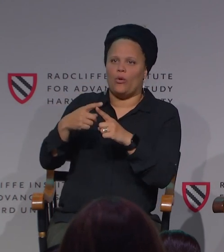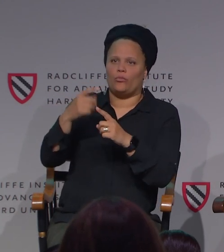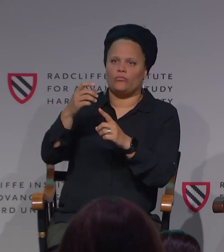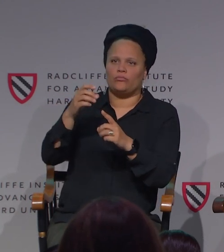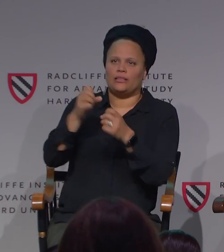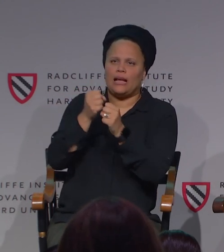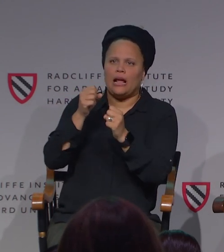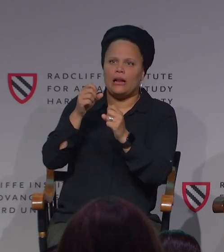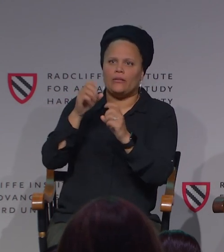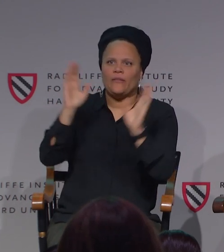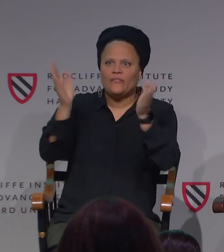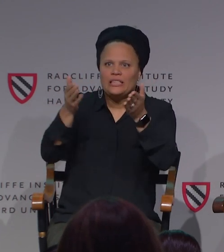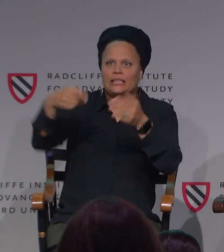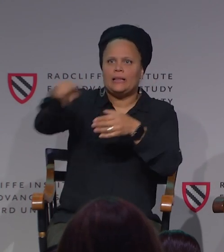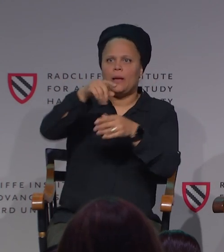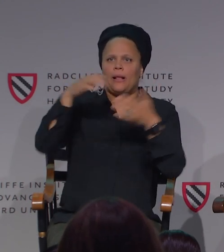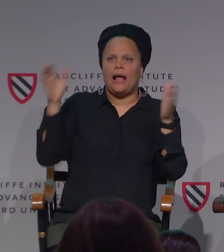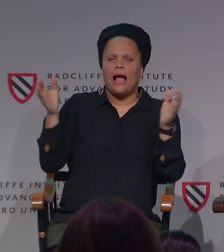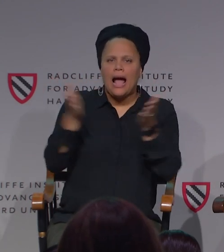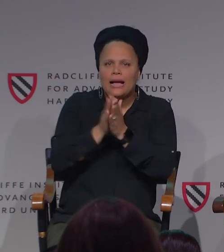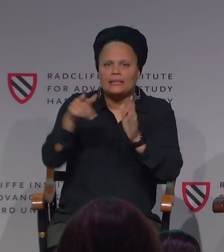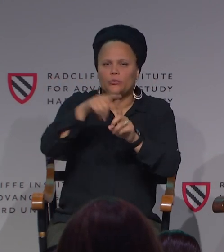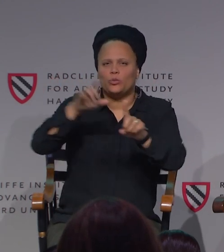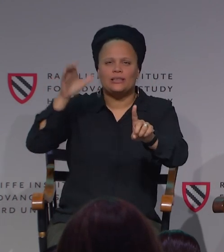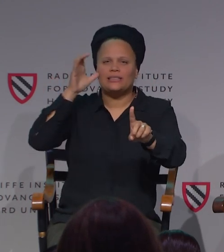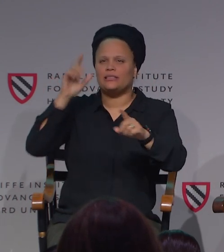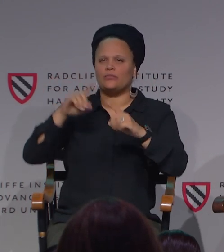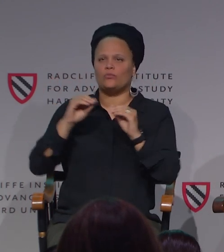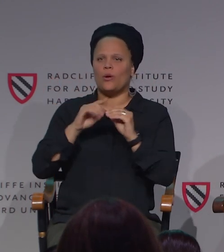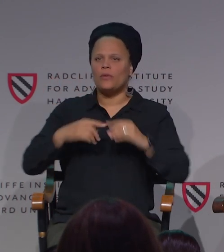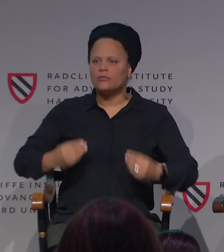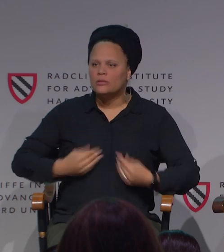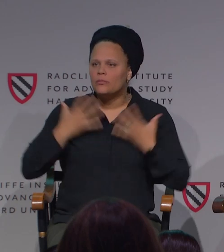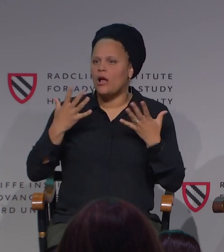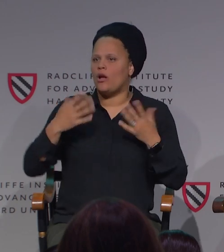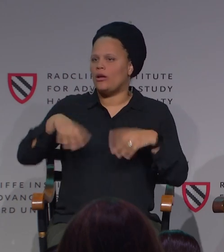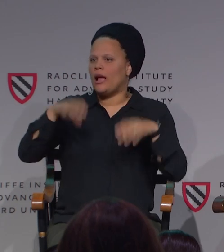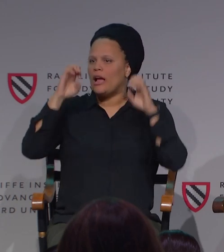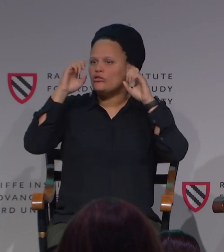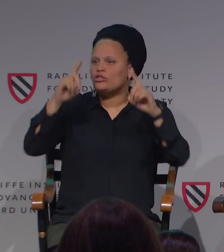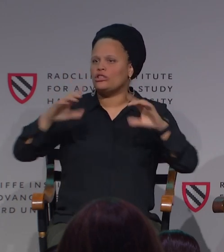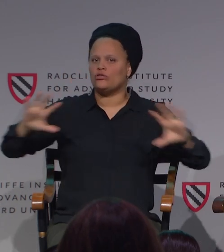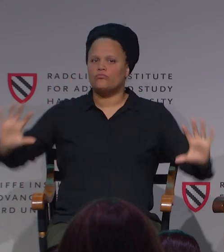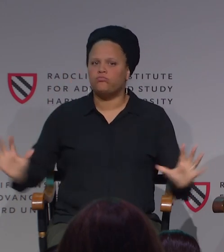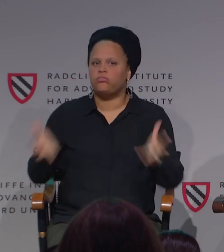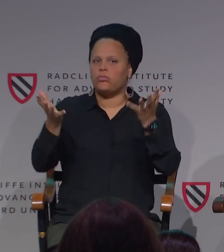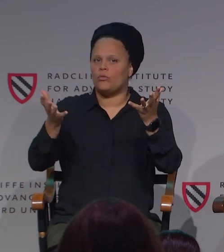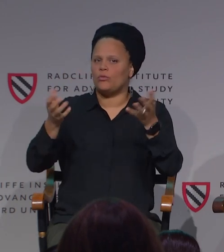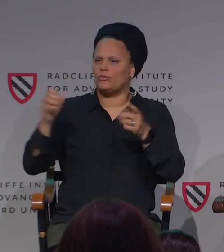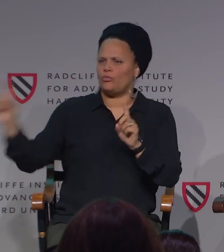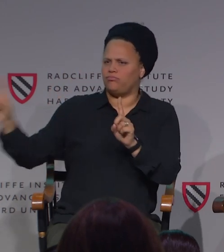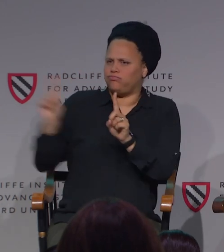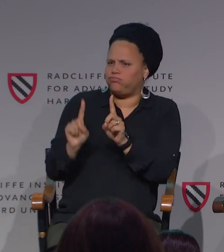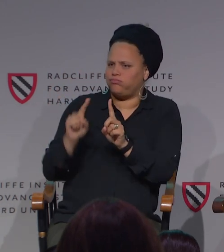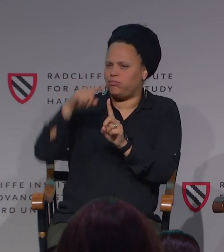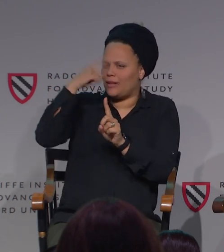or having that opportunity to have a person of color in the audience, and then having that same demographic